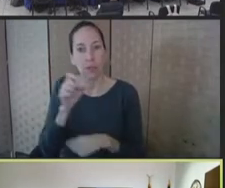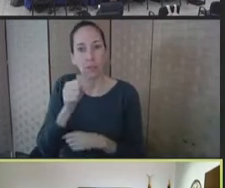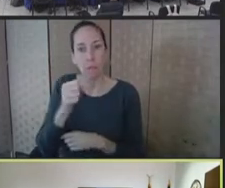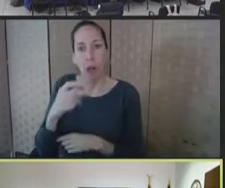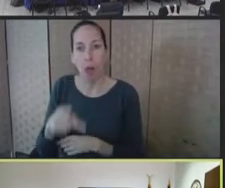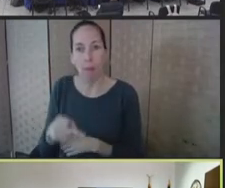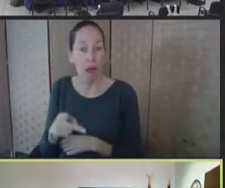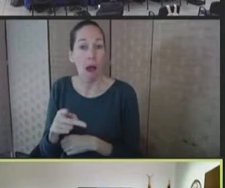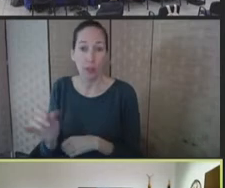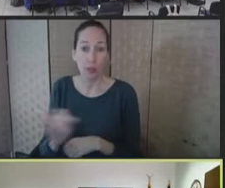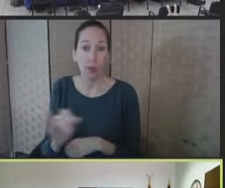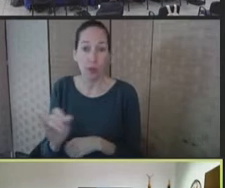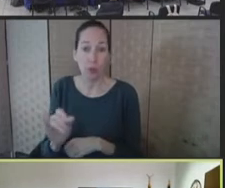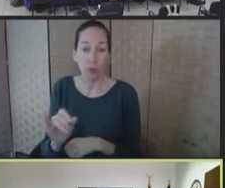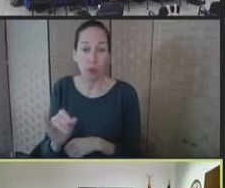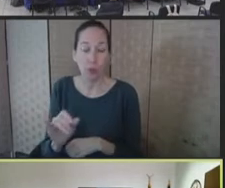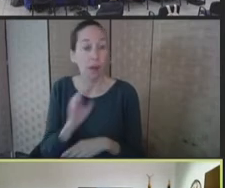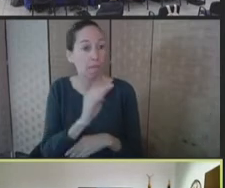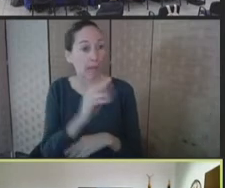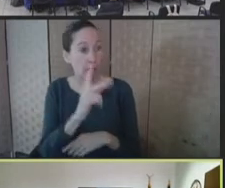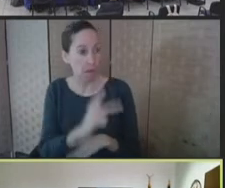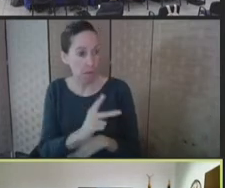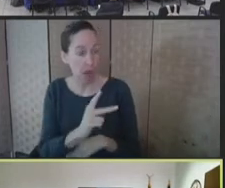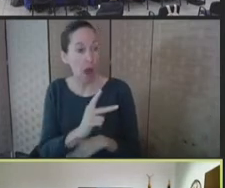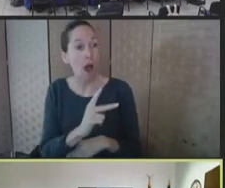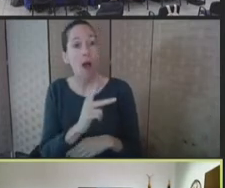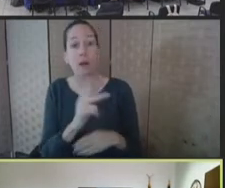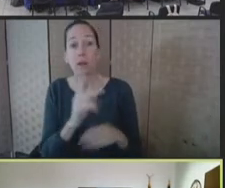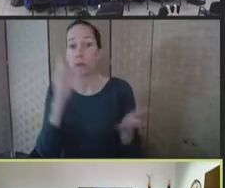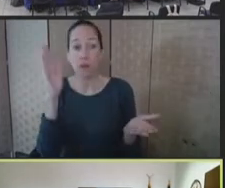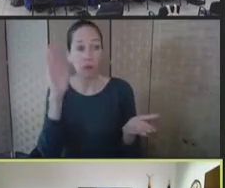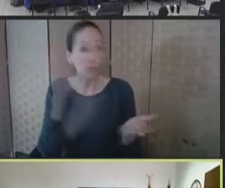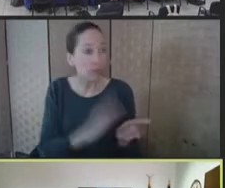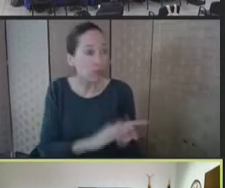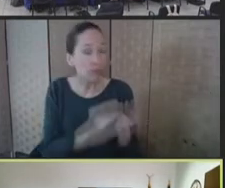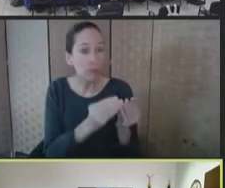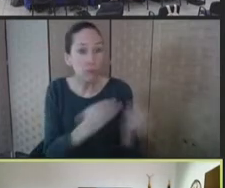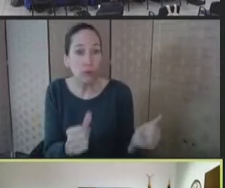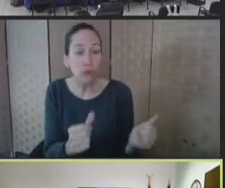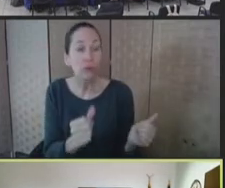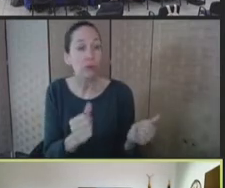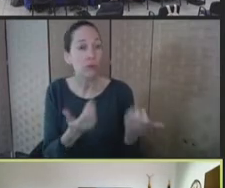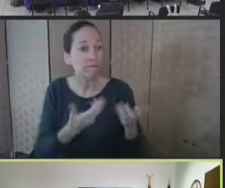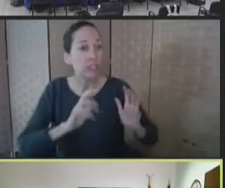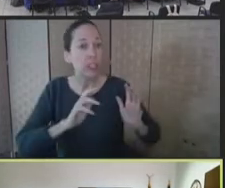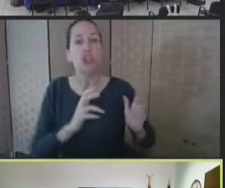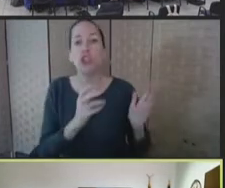once monkeypox needs are met. And slide, again, I believe is my final.